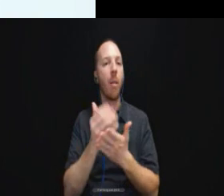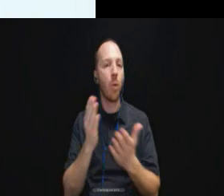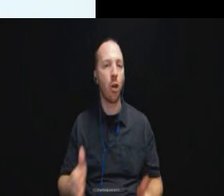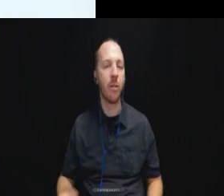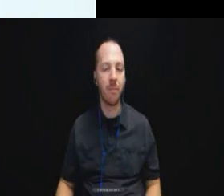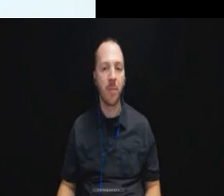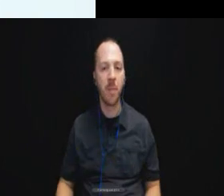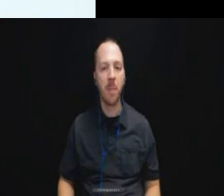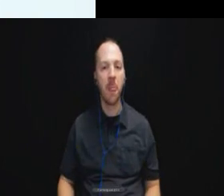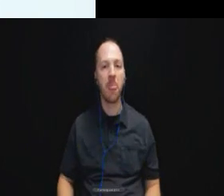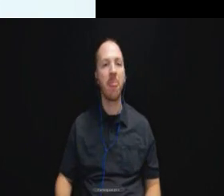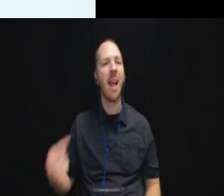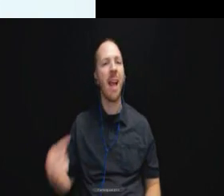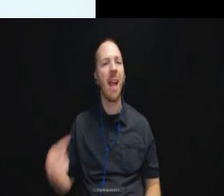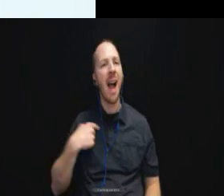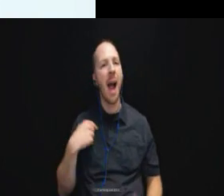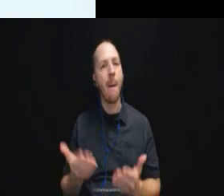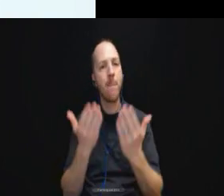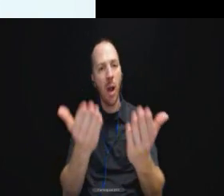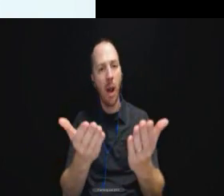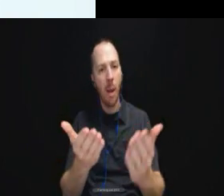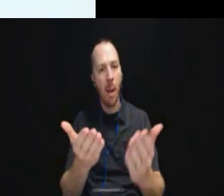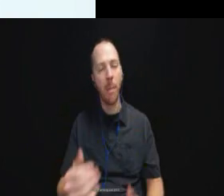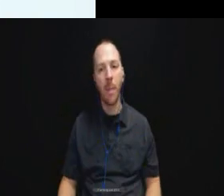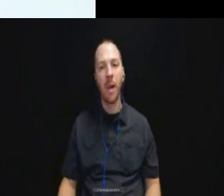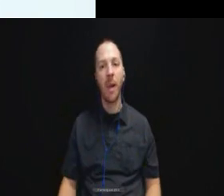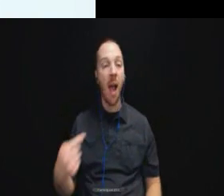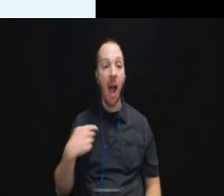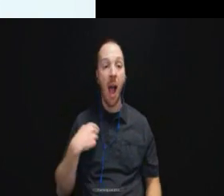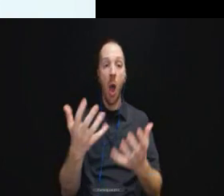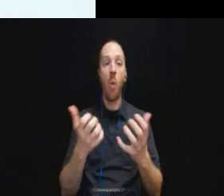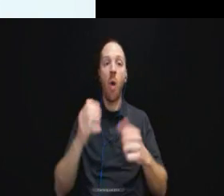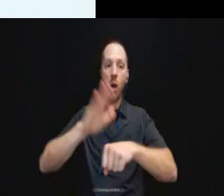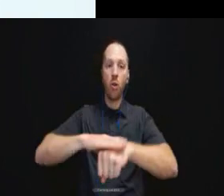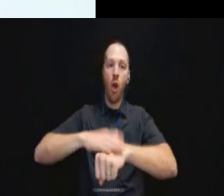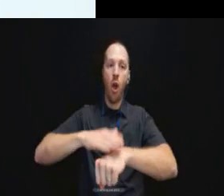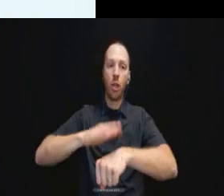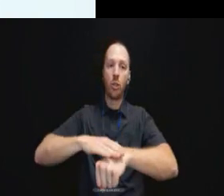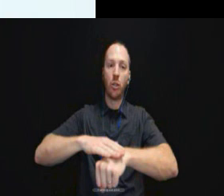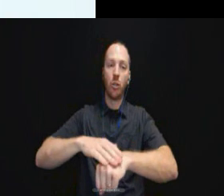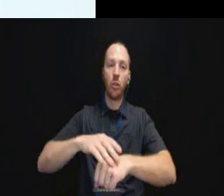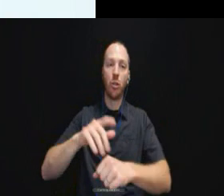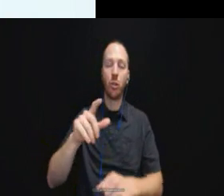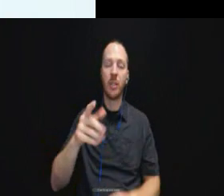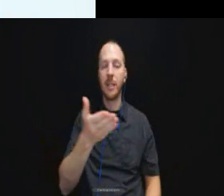And I bring this up because, you know, I just want to caution correctional facilities who